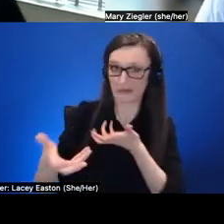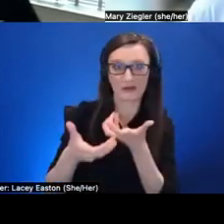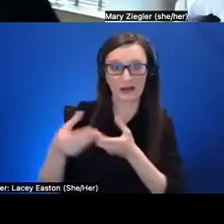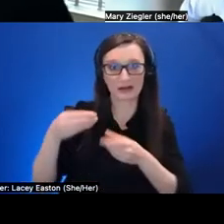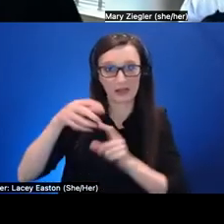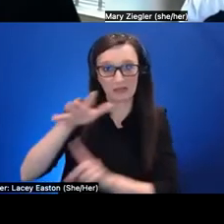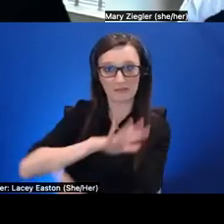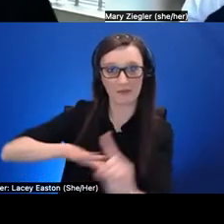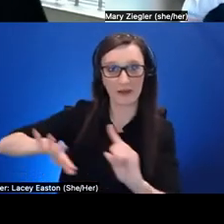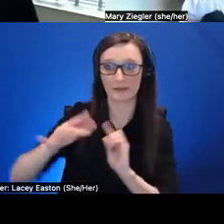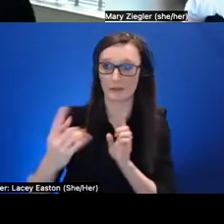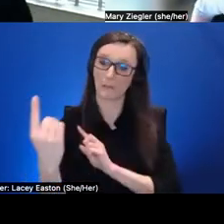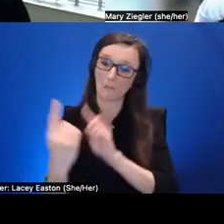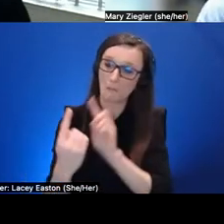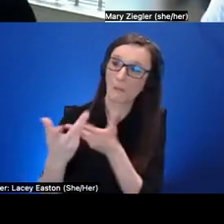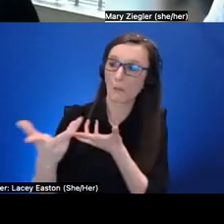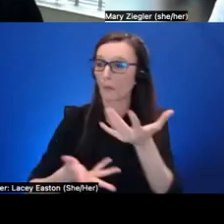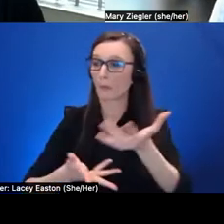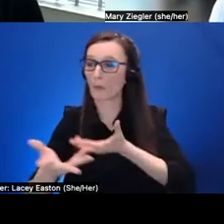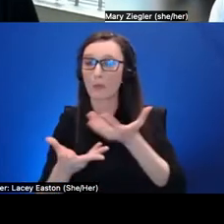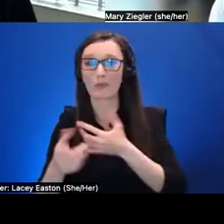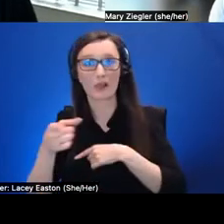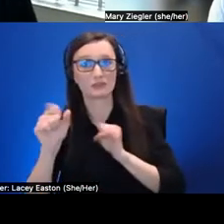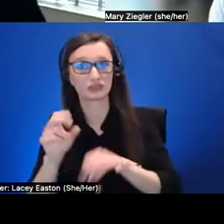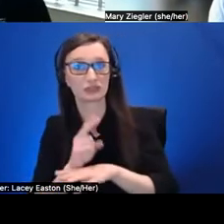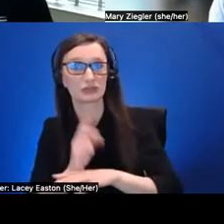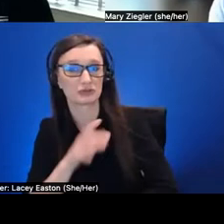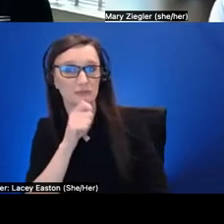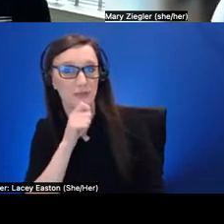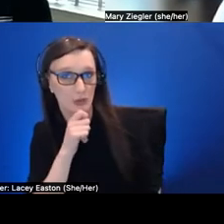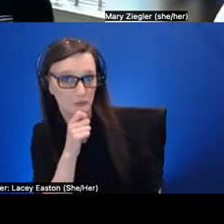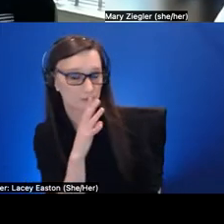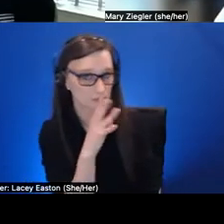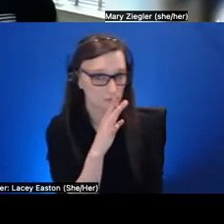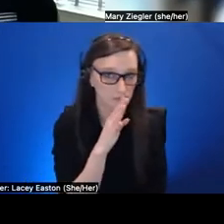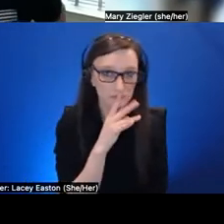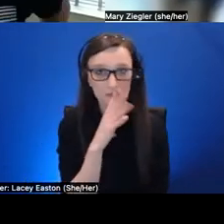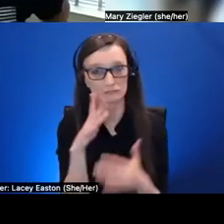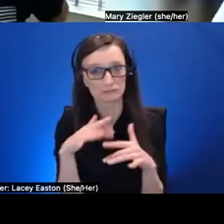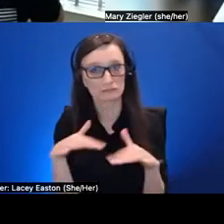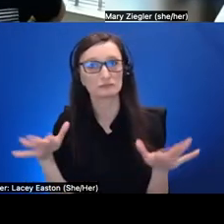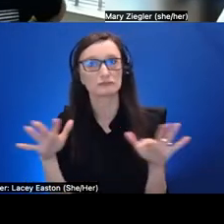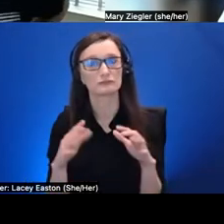you know to to use her microphone to speak or and and so forth um and i can't necessarily